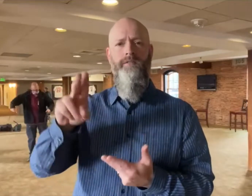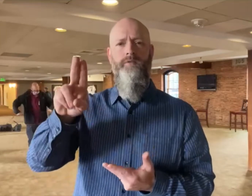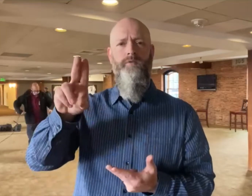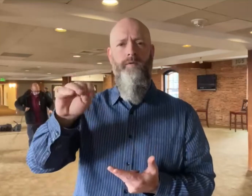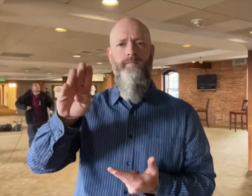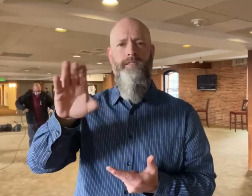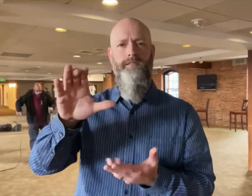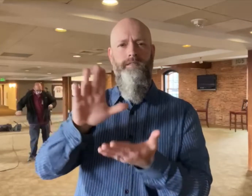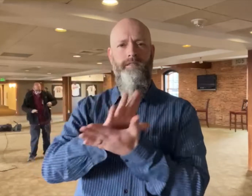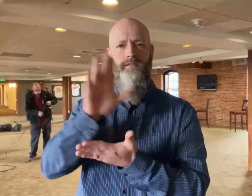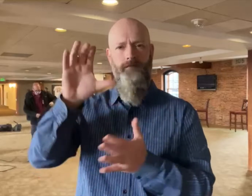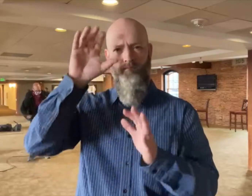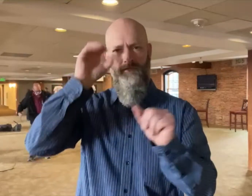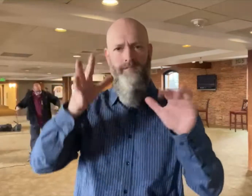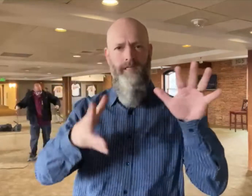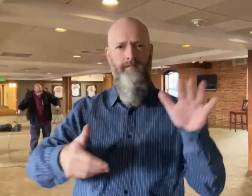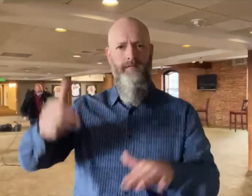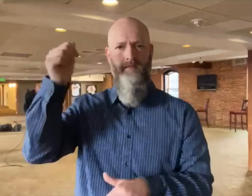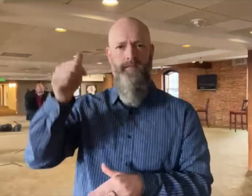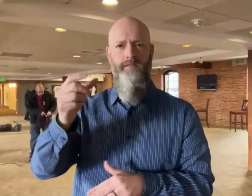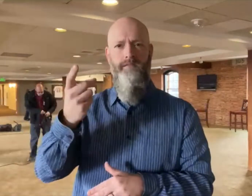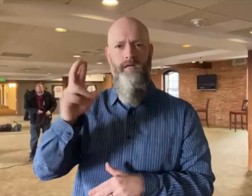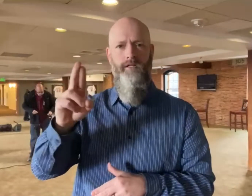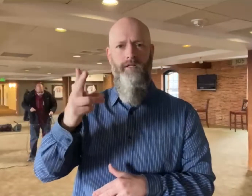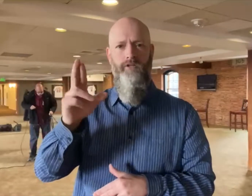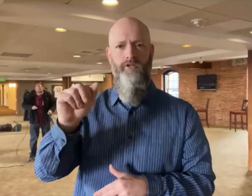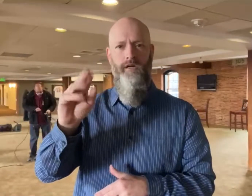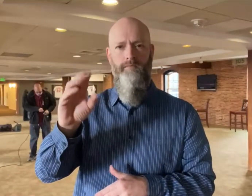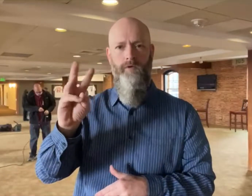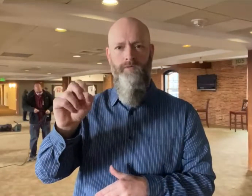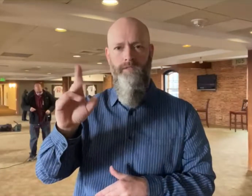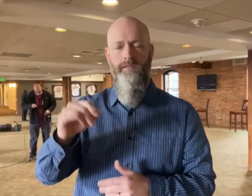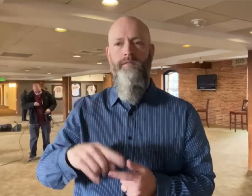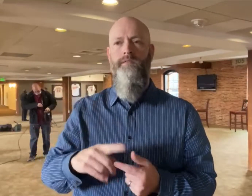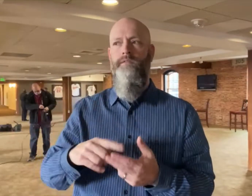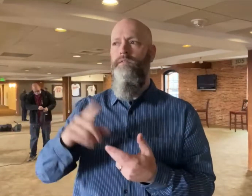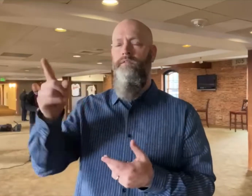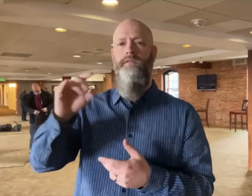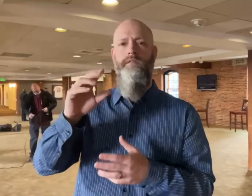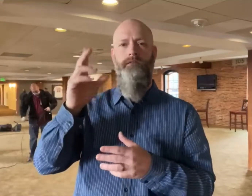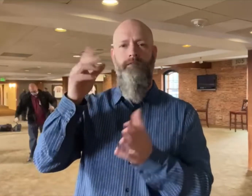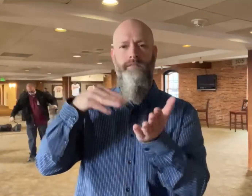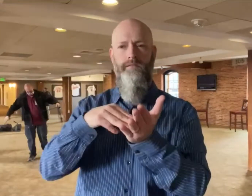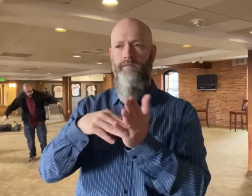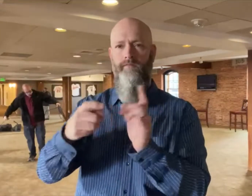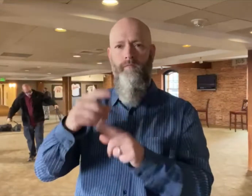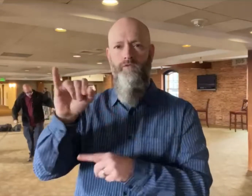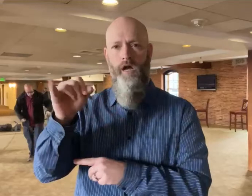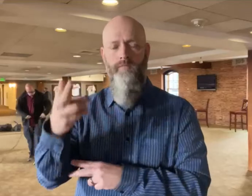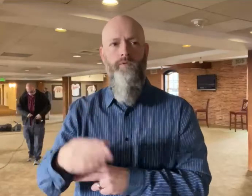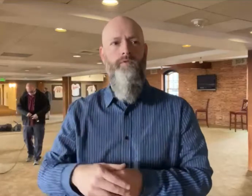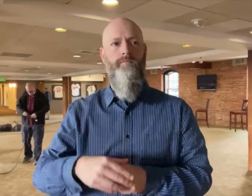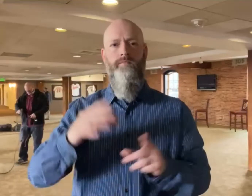Dr. Freeman A. Hrabowski, President of UMBC (University of Maryland, Baltimore County); Dr. Kathleen Page, Associate Professor of Medicine at the Johns Hopkins School of Medicine;